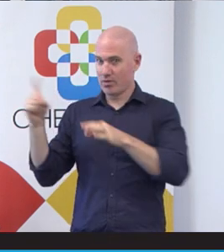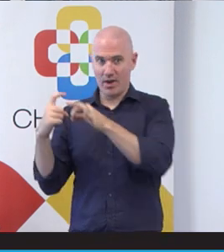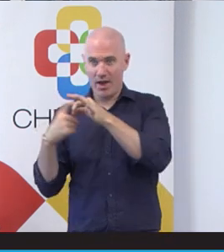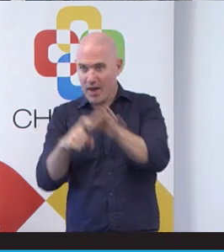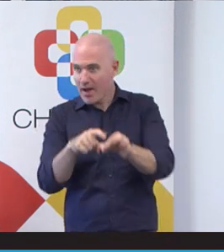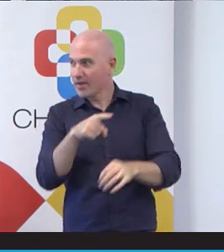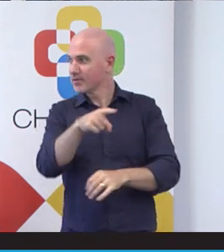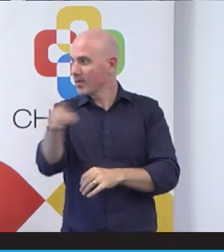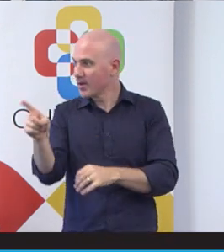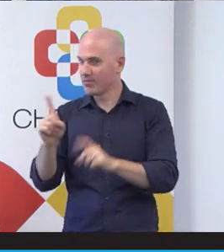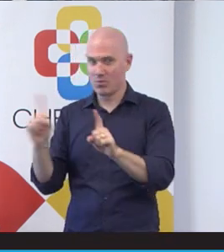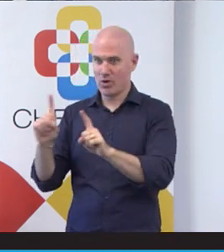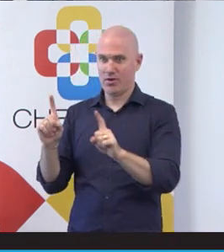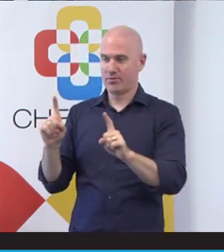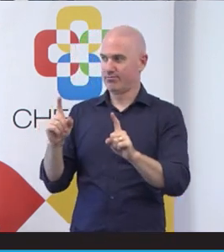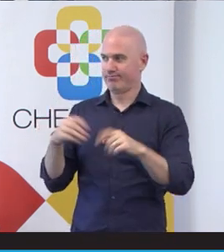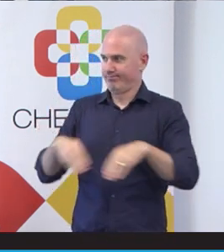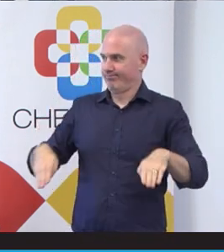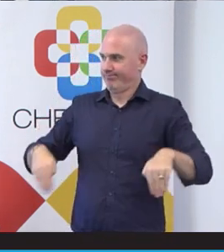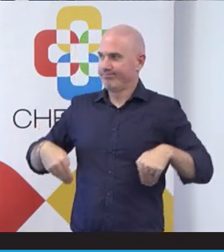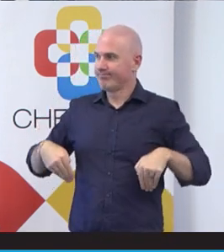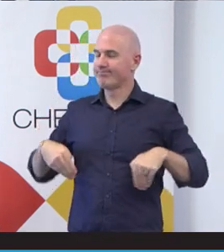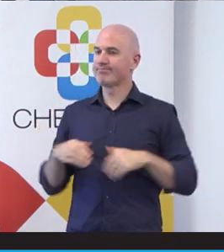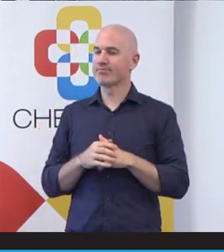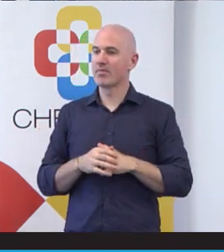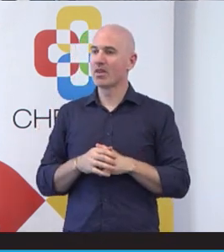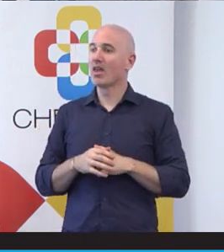those sorts of things. So that was completely independent. Then they integrated the findings